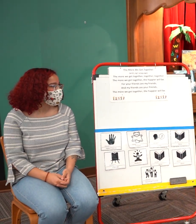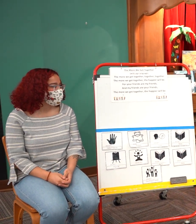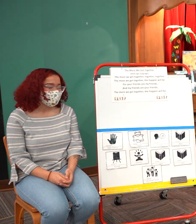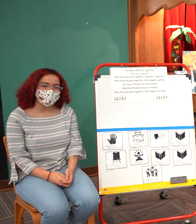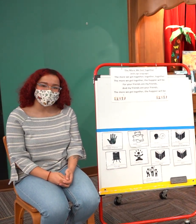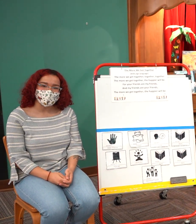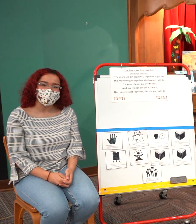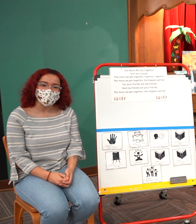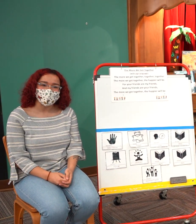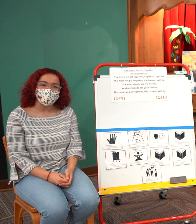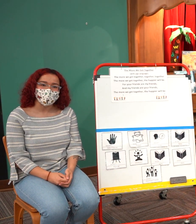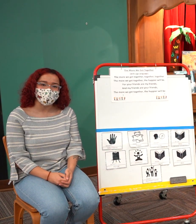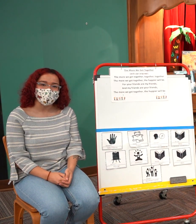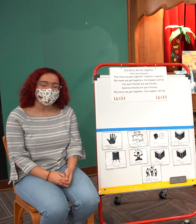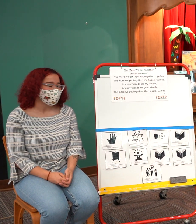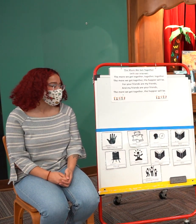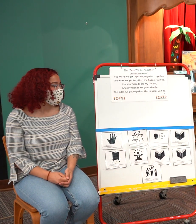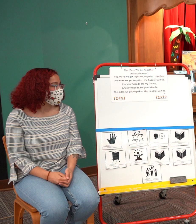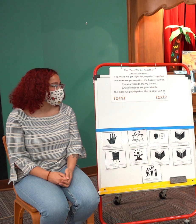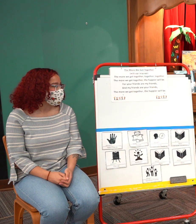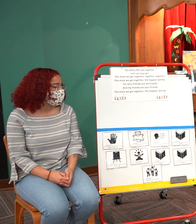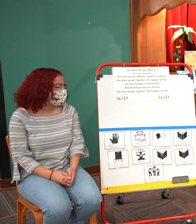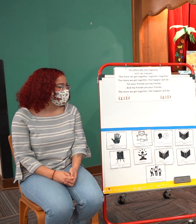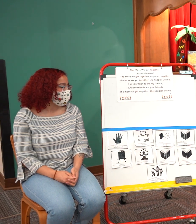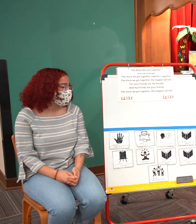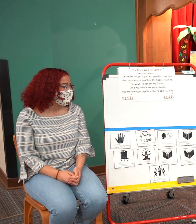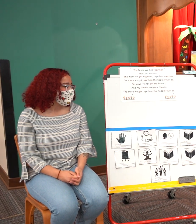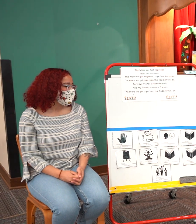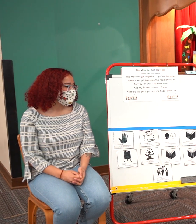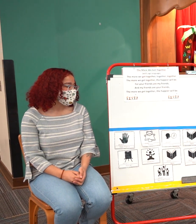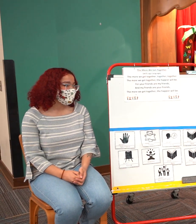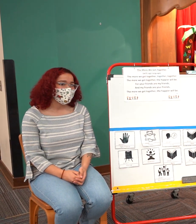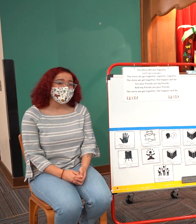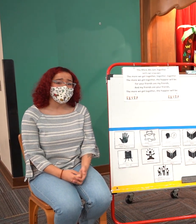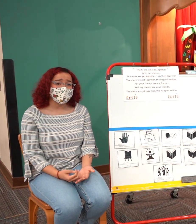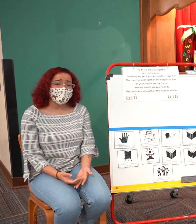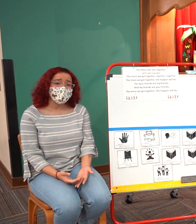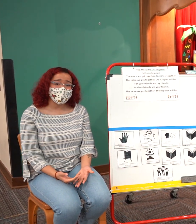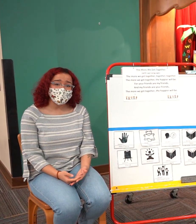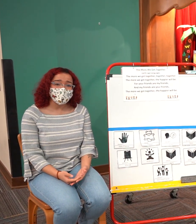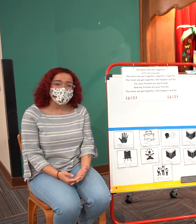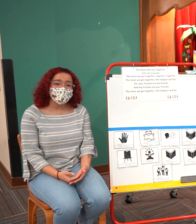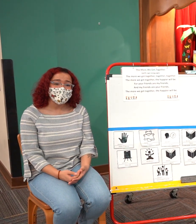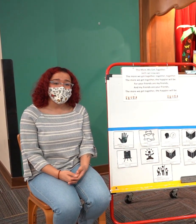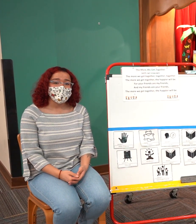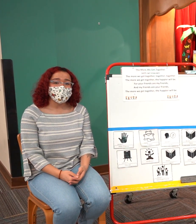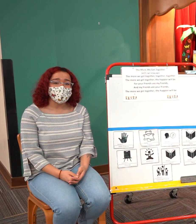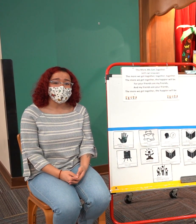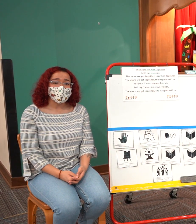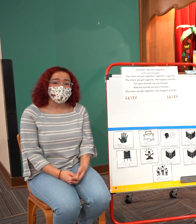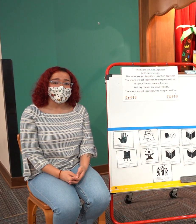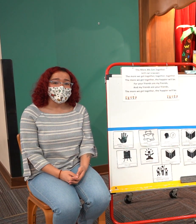that is the story of you know the past year or so and a lot of people who have helped